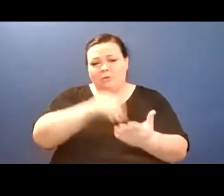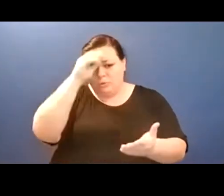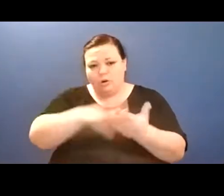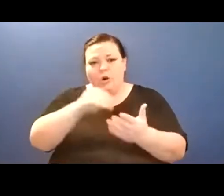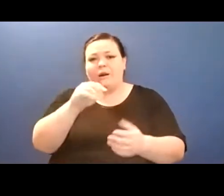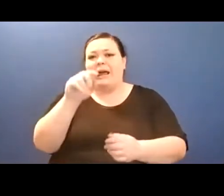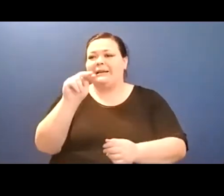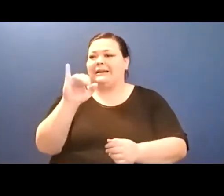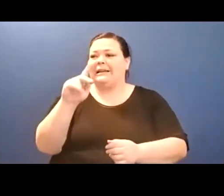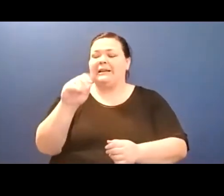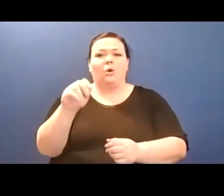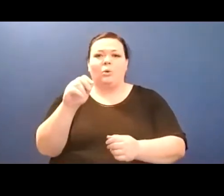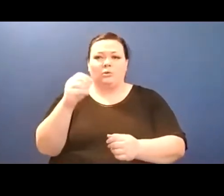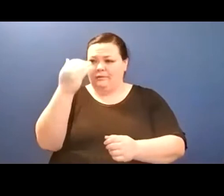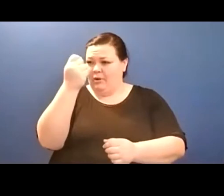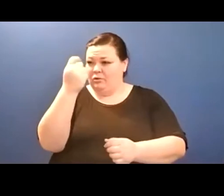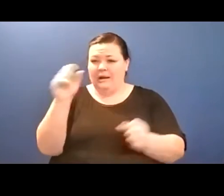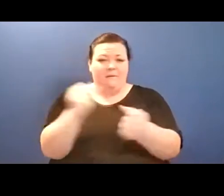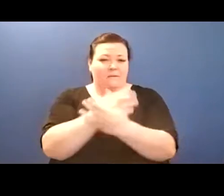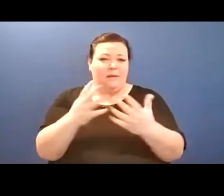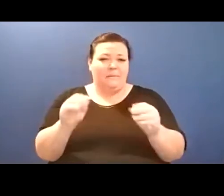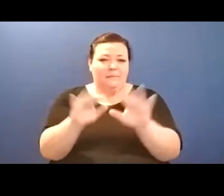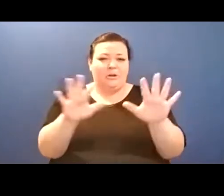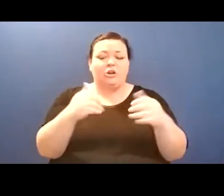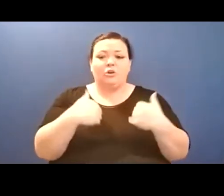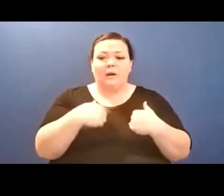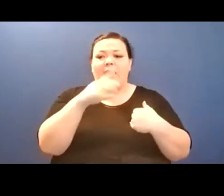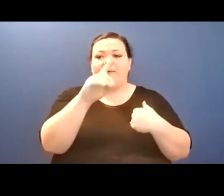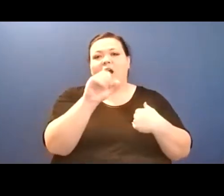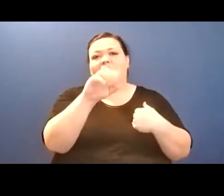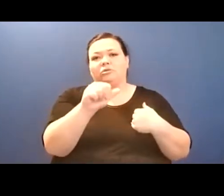so Molly and Noelia Cerna, who is our next reader, are both representatives of that